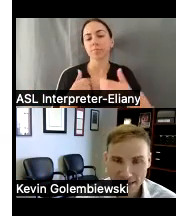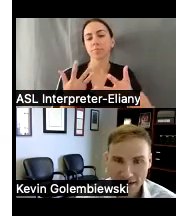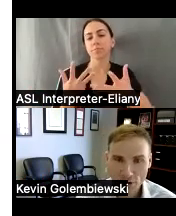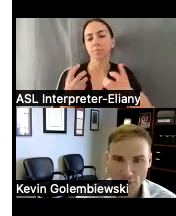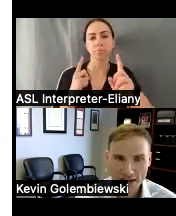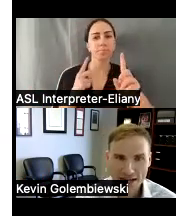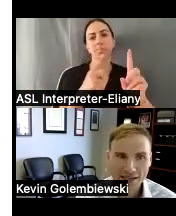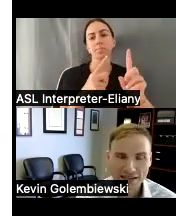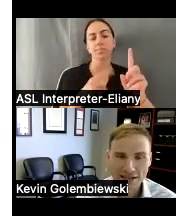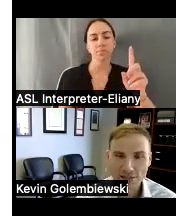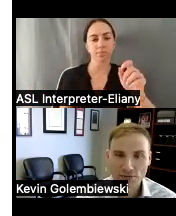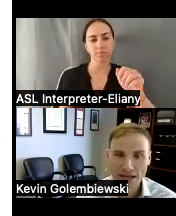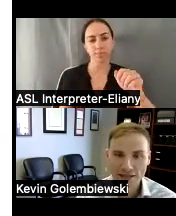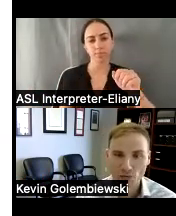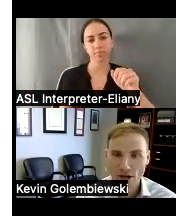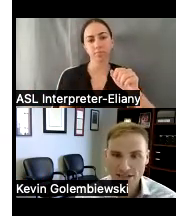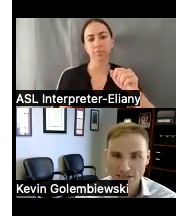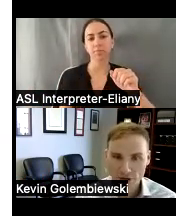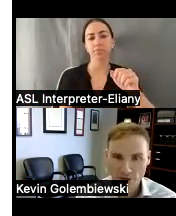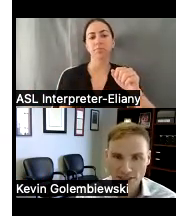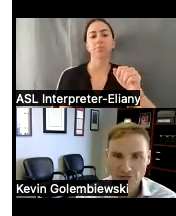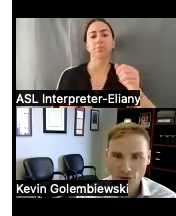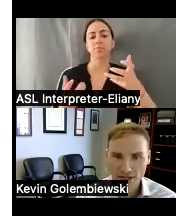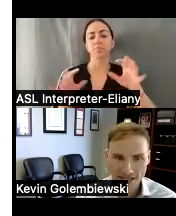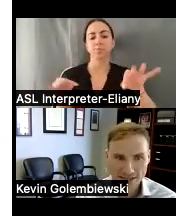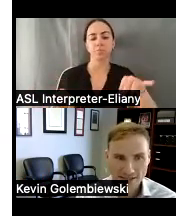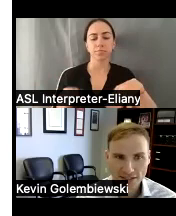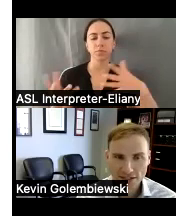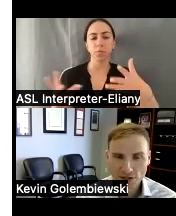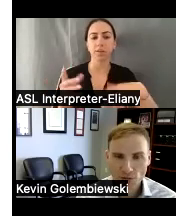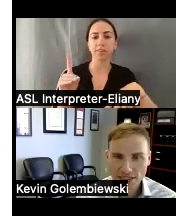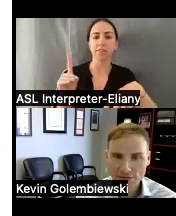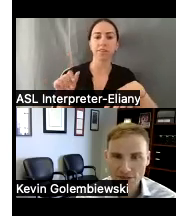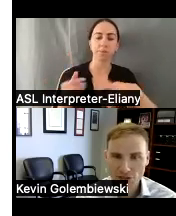today I'm hoping that I can explain what disability rights Florida is what types